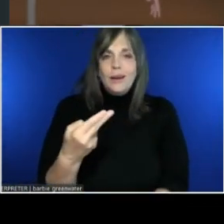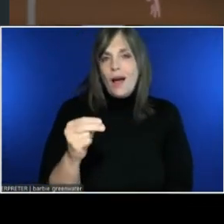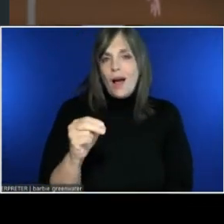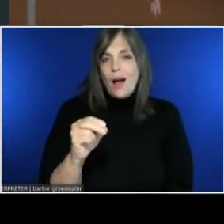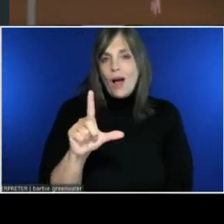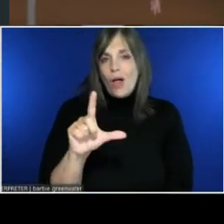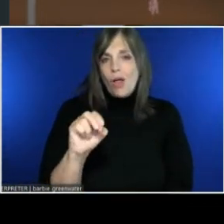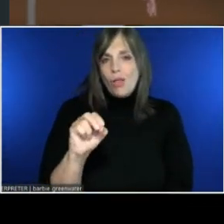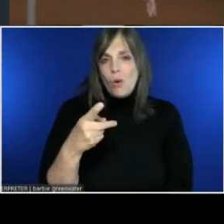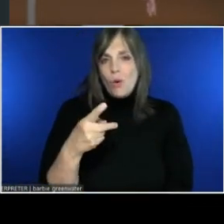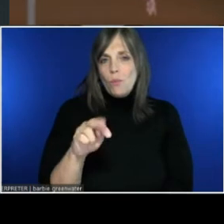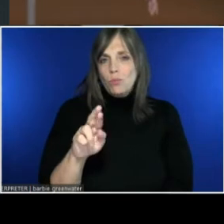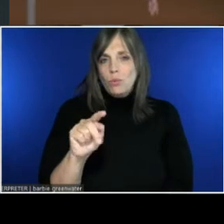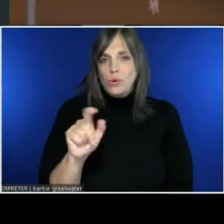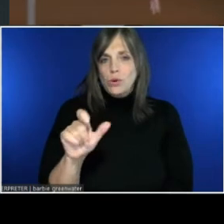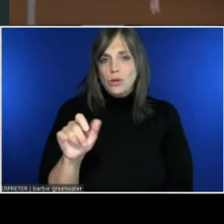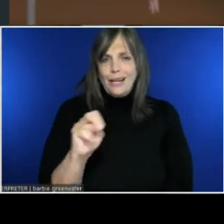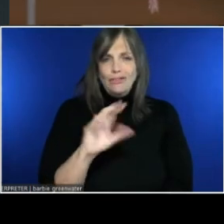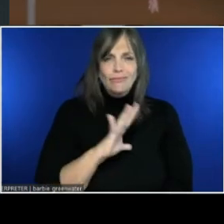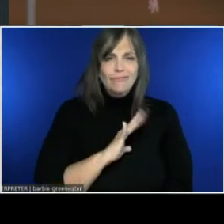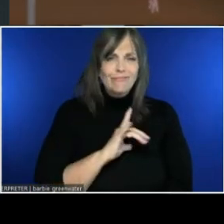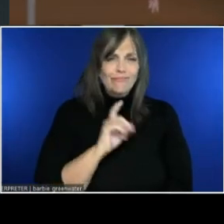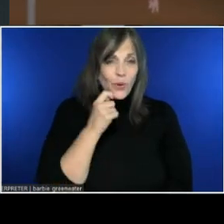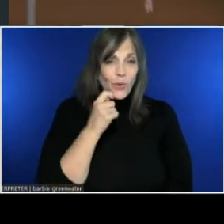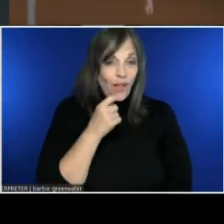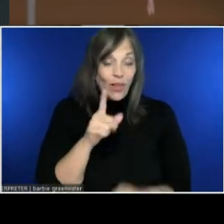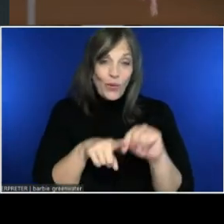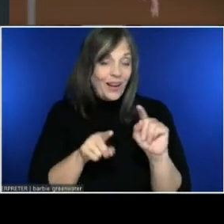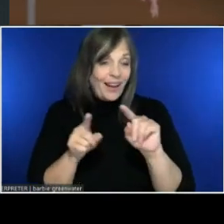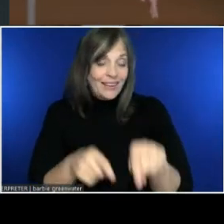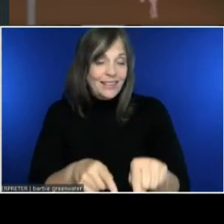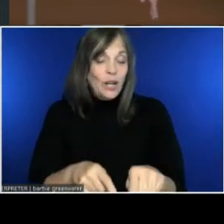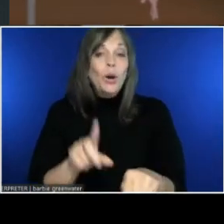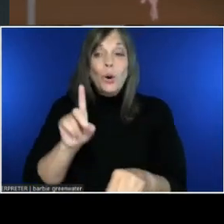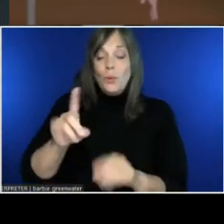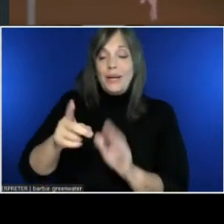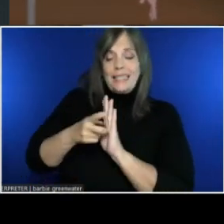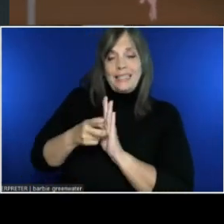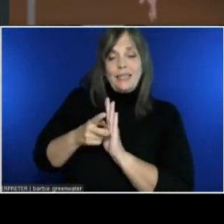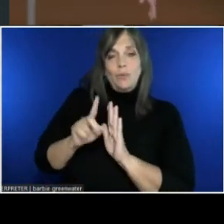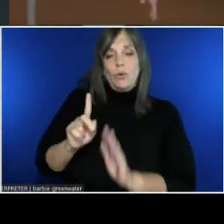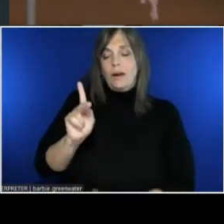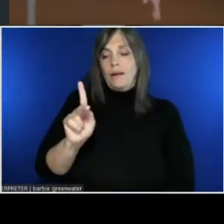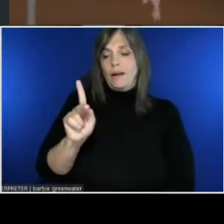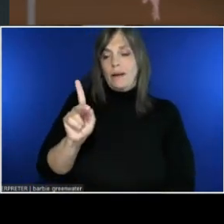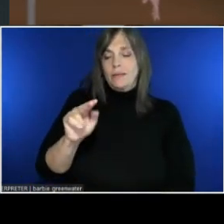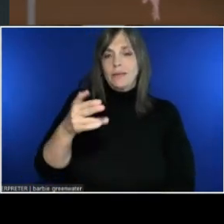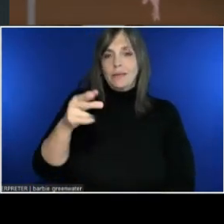And if you can't attend, we also had it at our Ignite conference in March, holograms